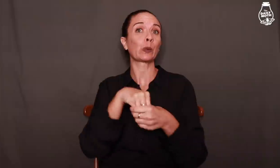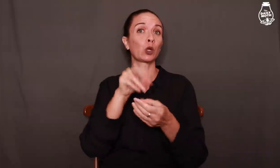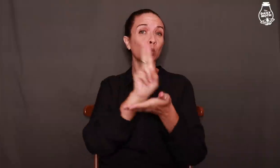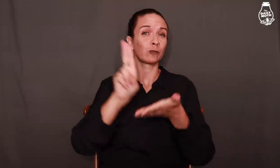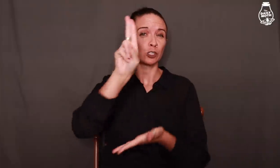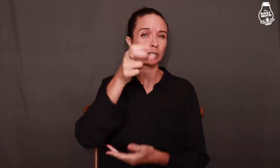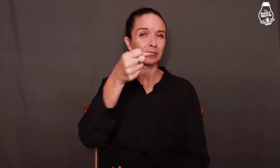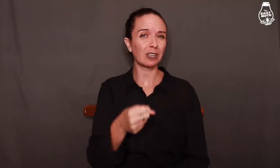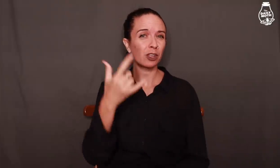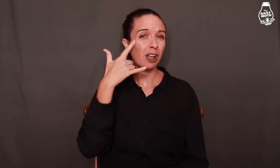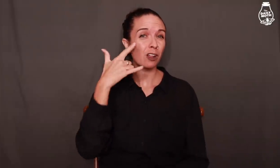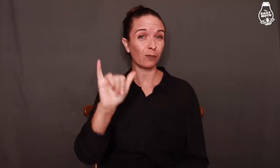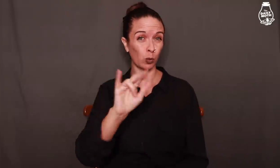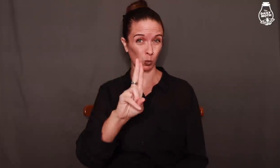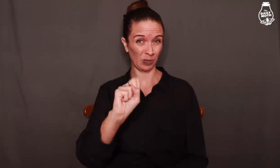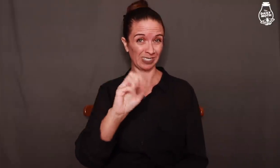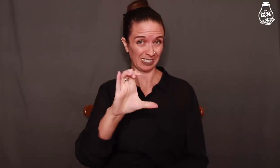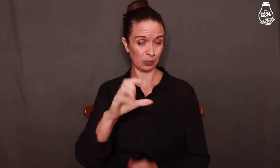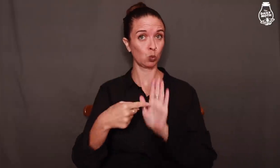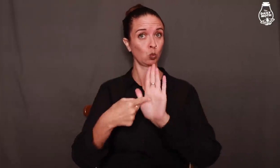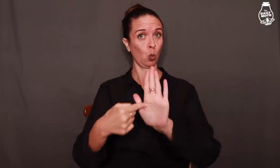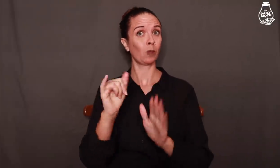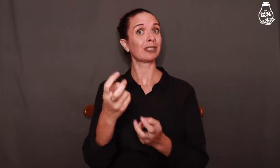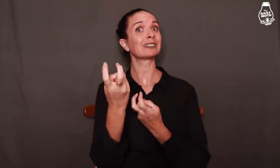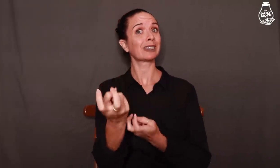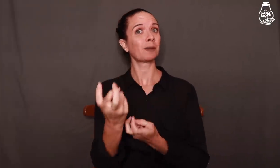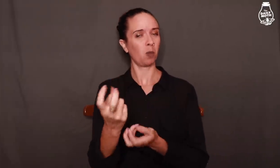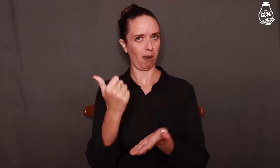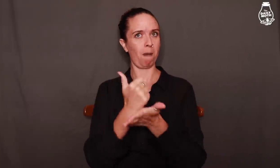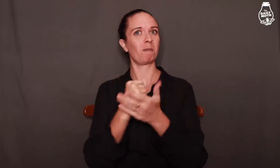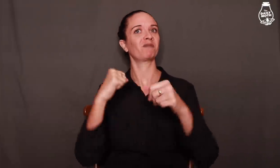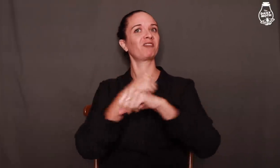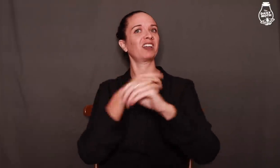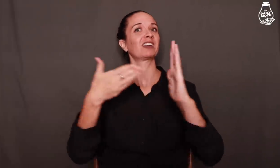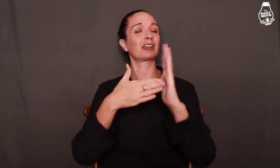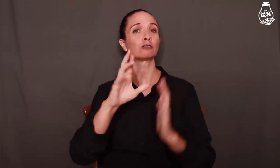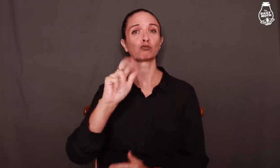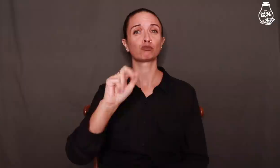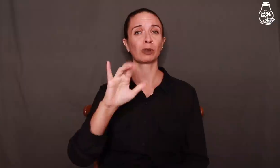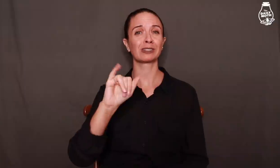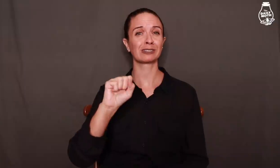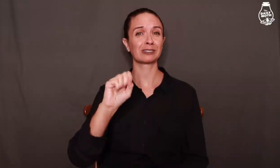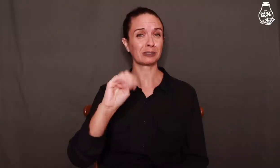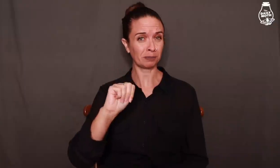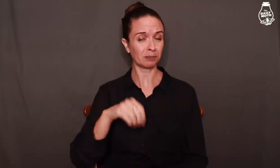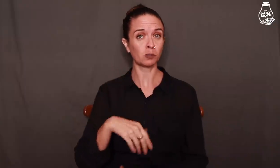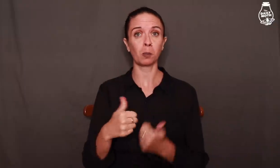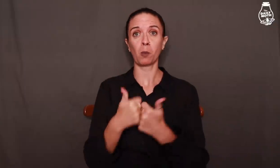including University of Southern California (USC) show skateboarding help fight against racism.